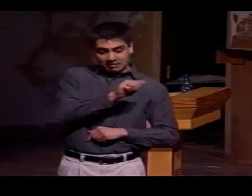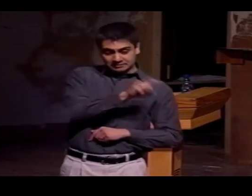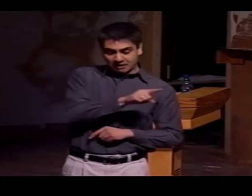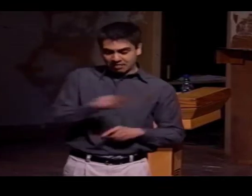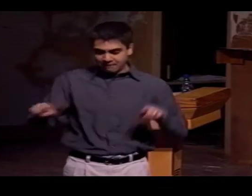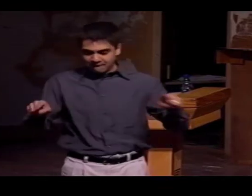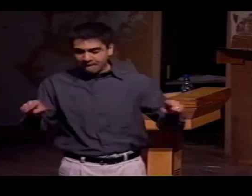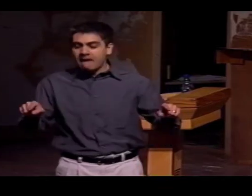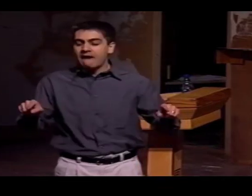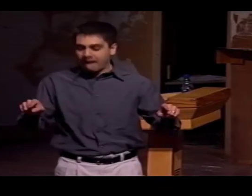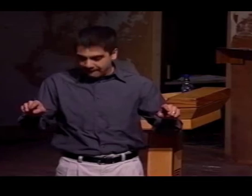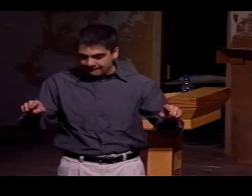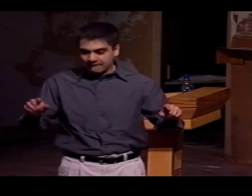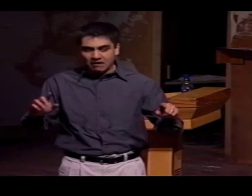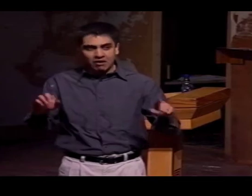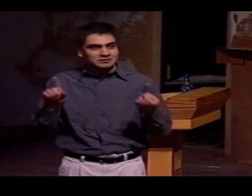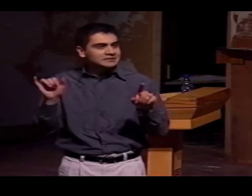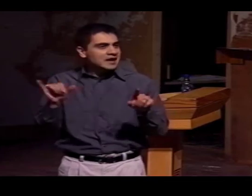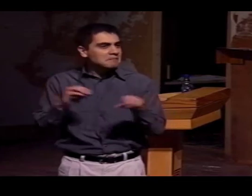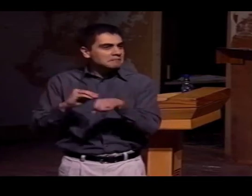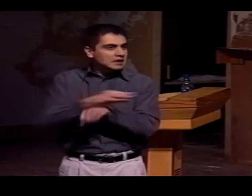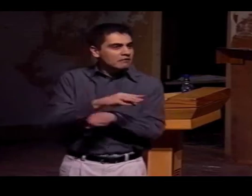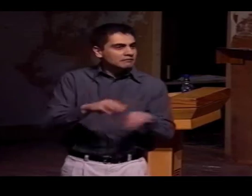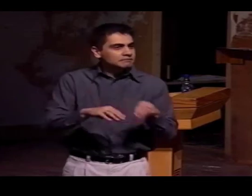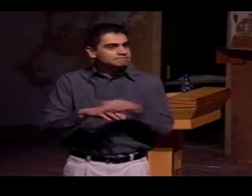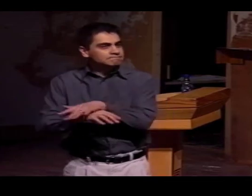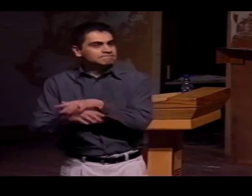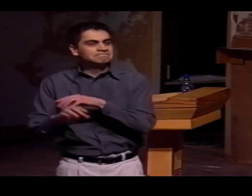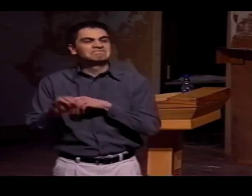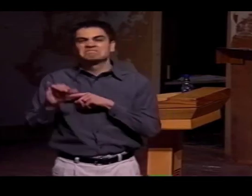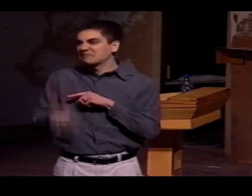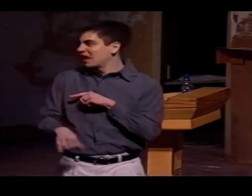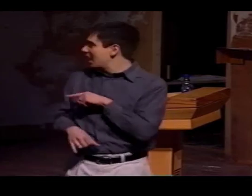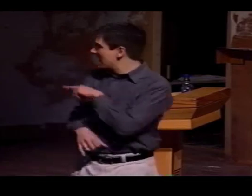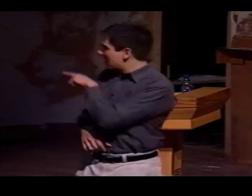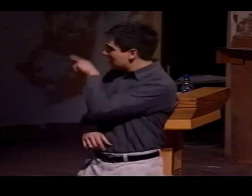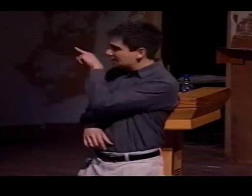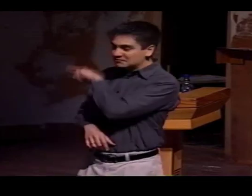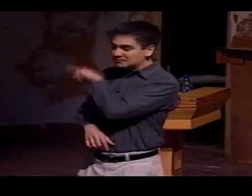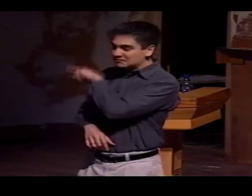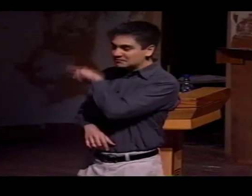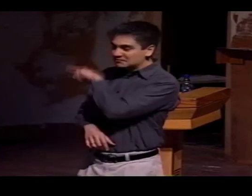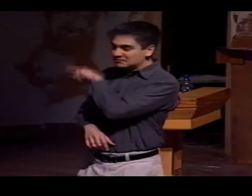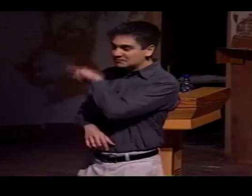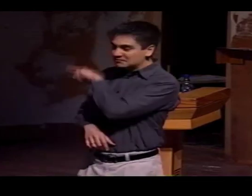AND AMERICAN SIGN LANGUAGE, AND HOW THE TWO OF THEM INTERPLAY WITH EACH OTHER WHEN THEY'RE IN CONTACT.